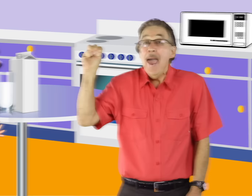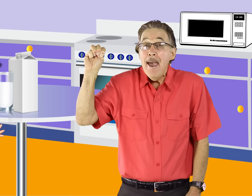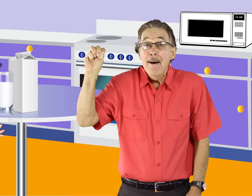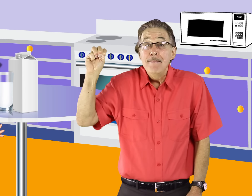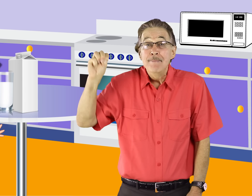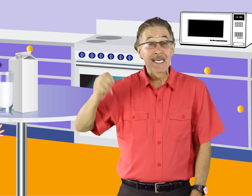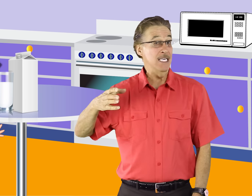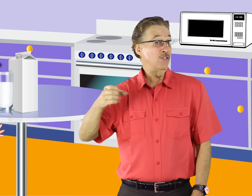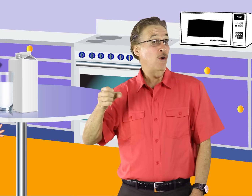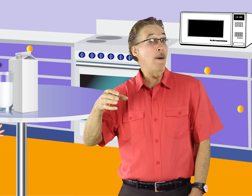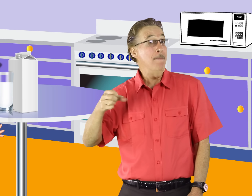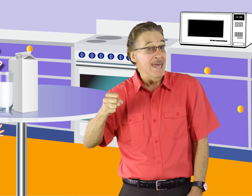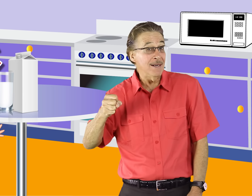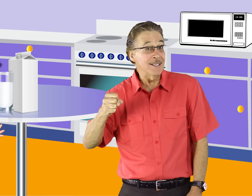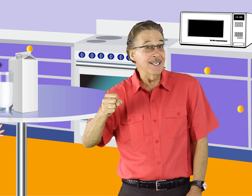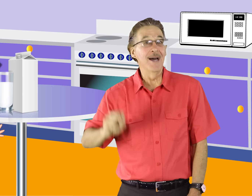M m is for milk